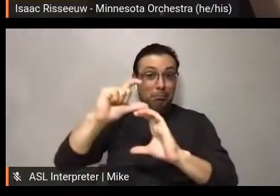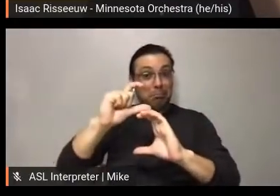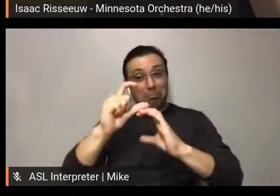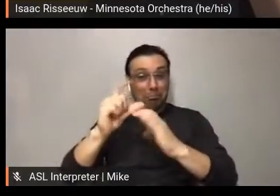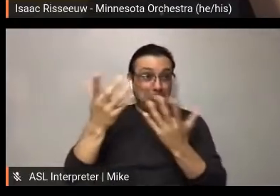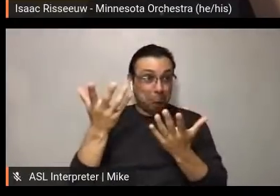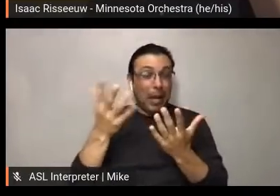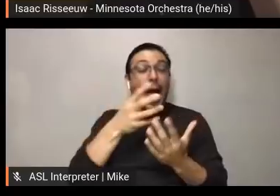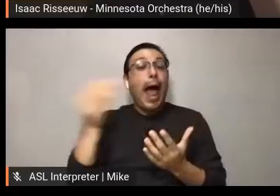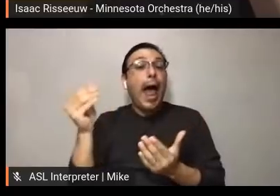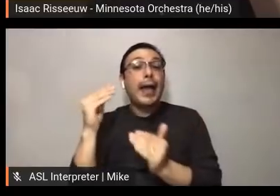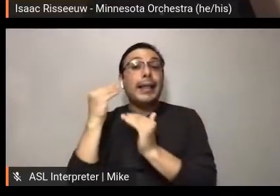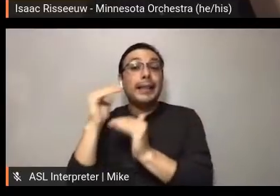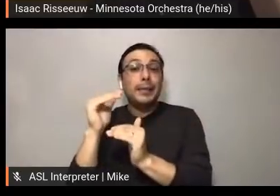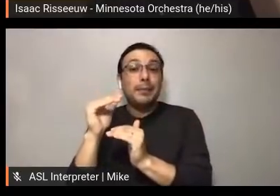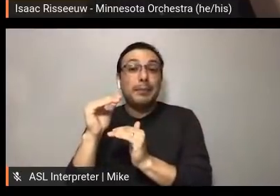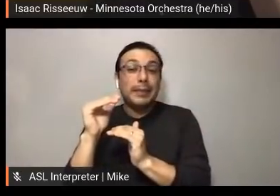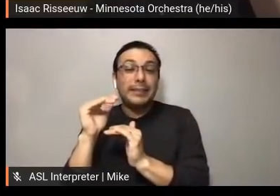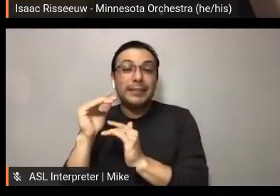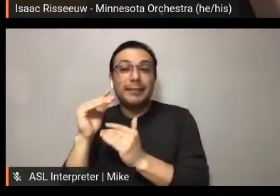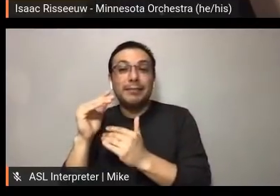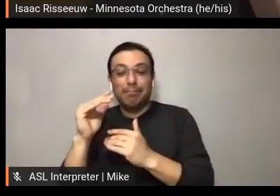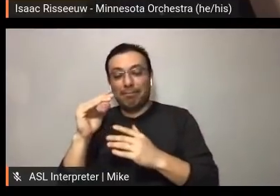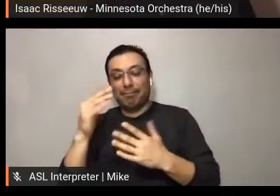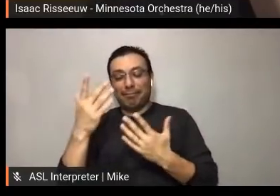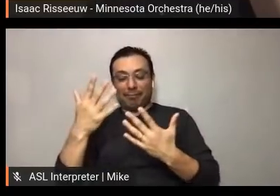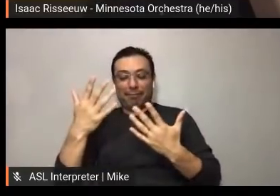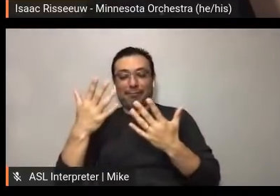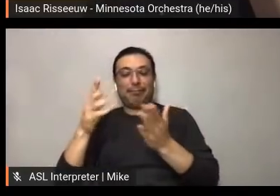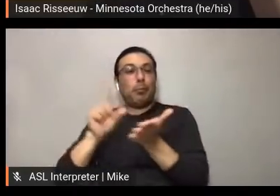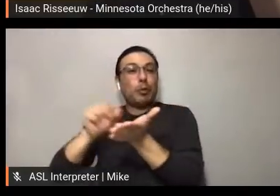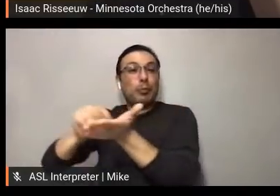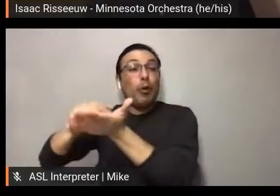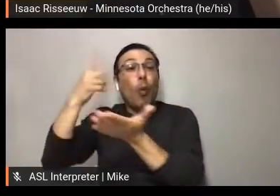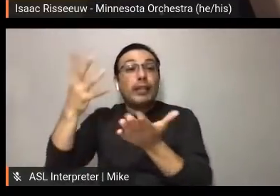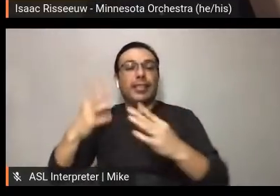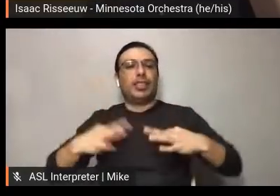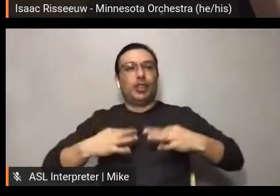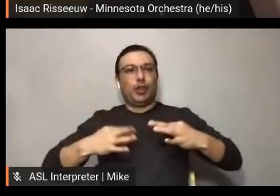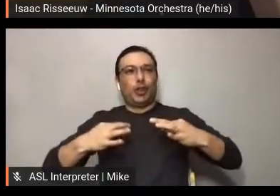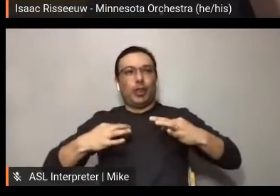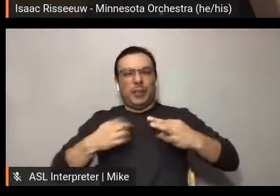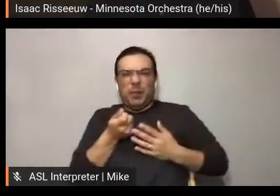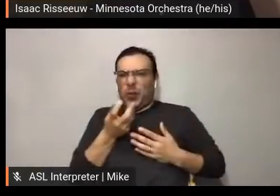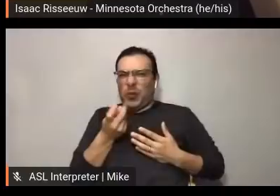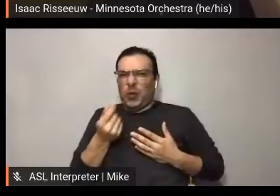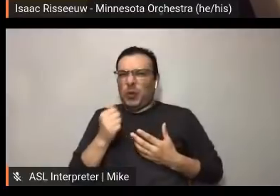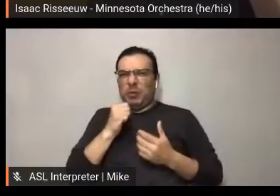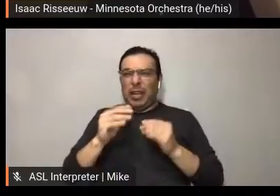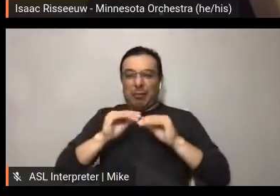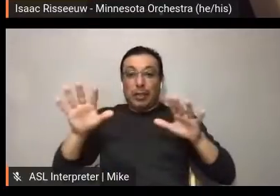edition Minnesota Orchestra T shirt. And the theme was, Listen Play Gather.